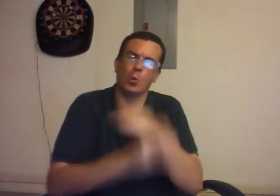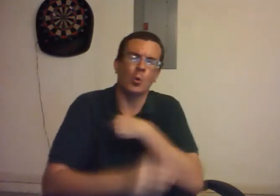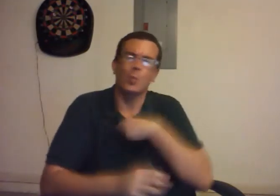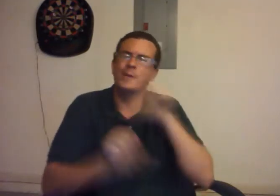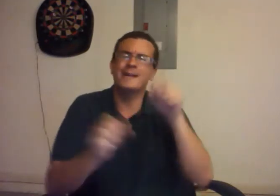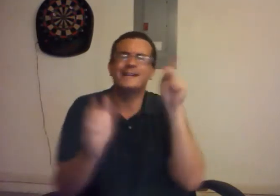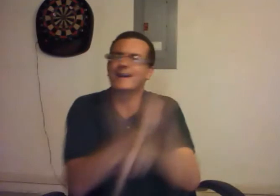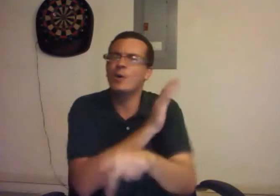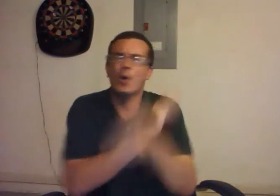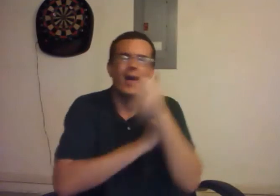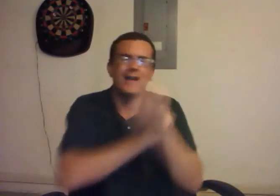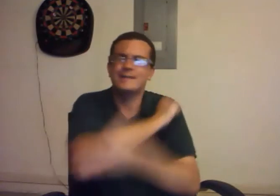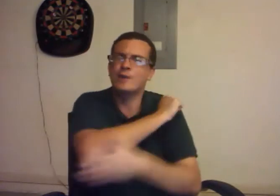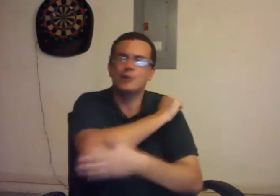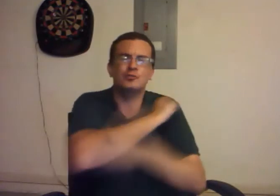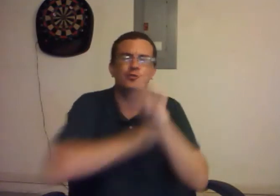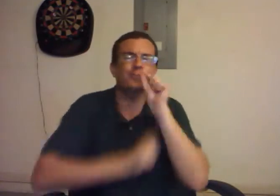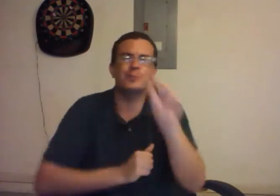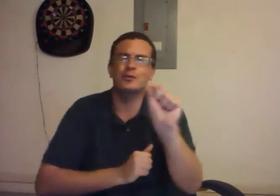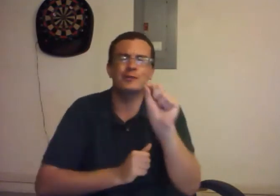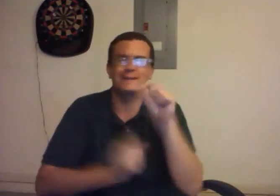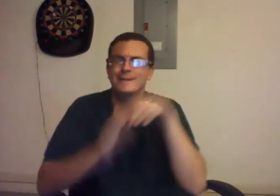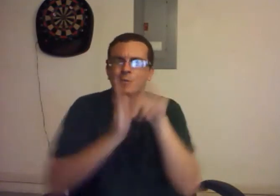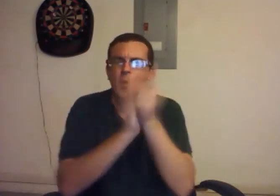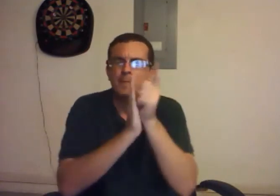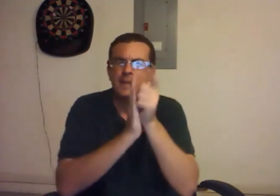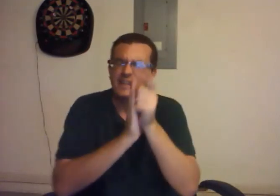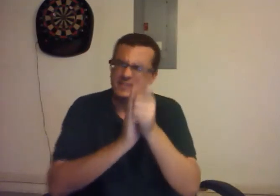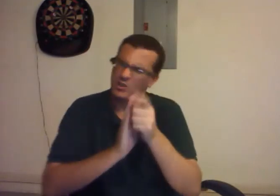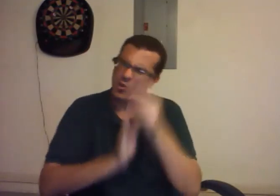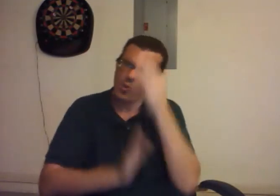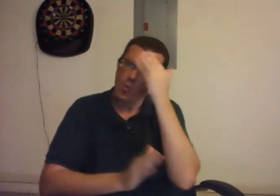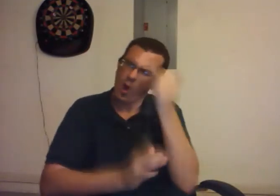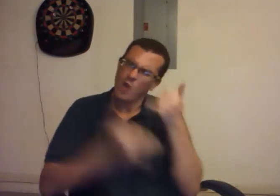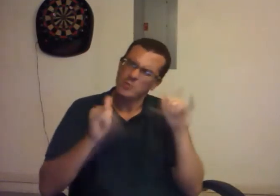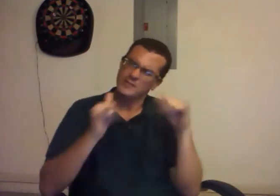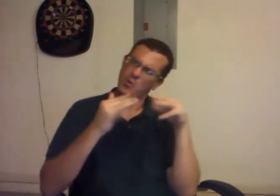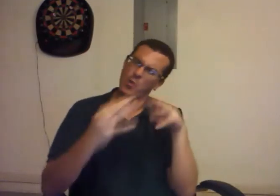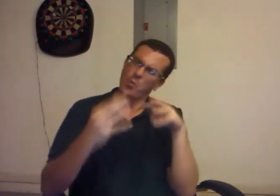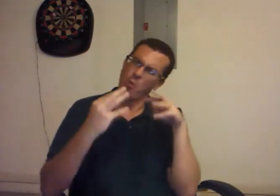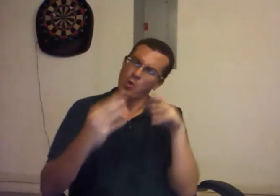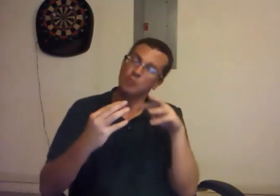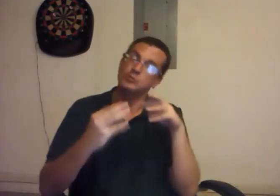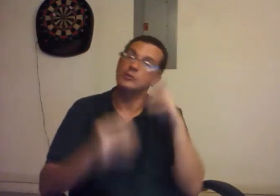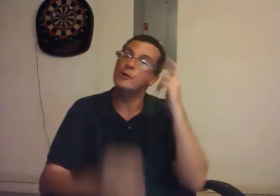We can wipe out any country, period, in a minute. Why are we still in the wars?